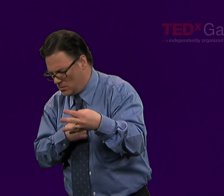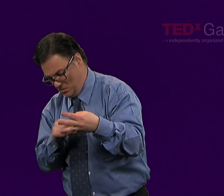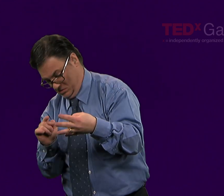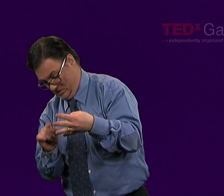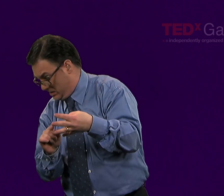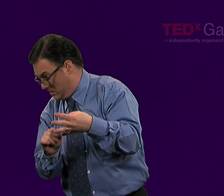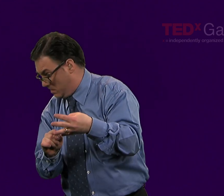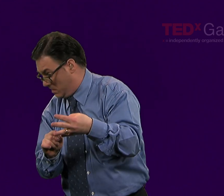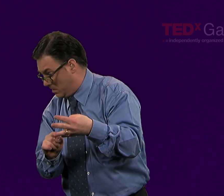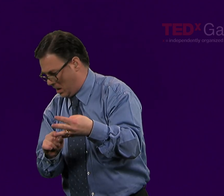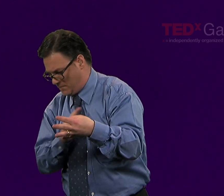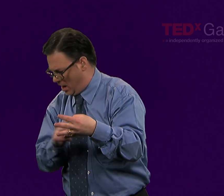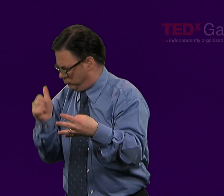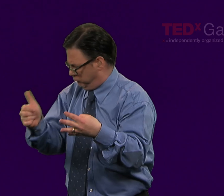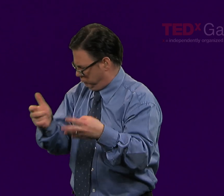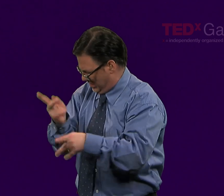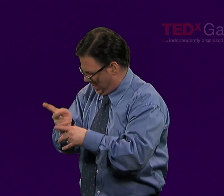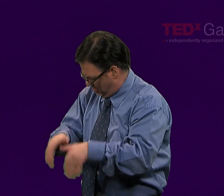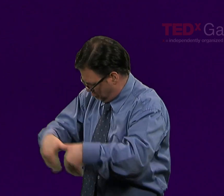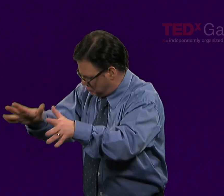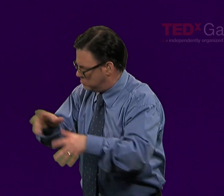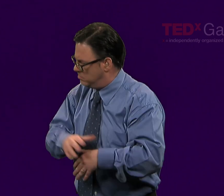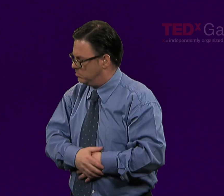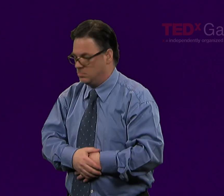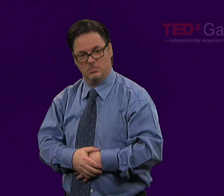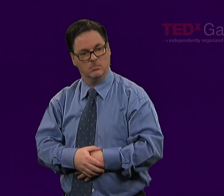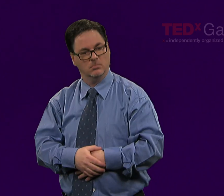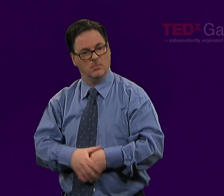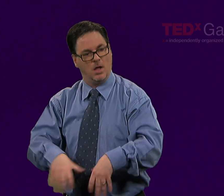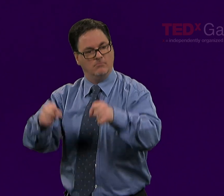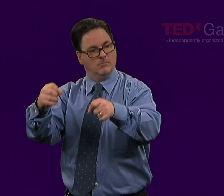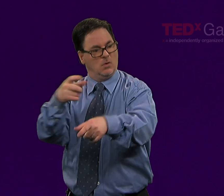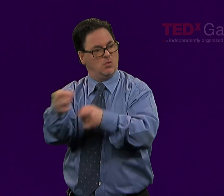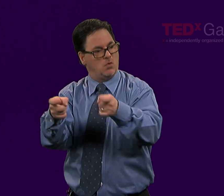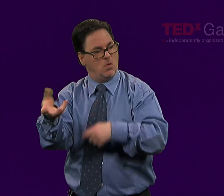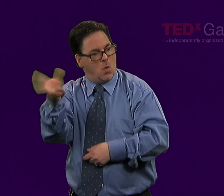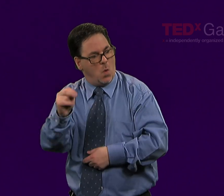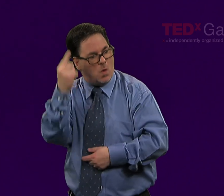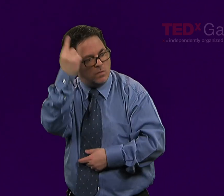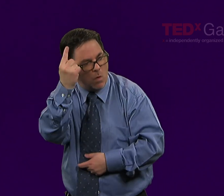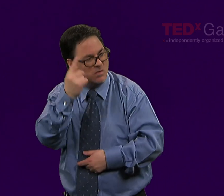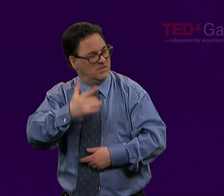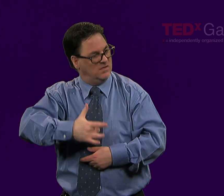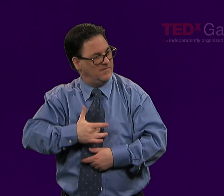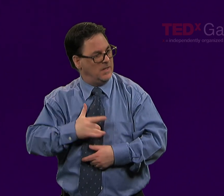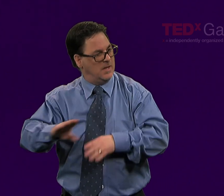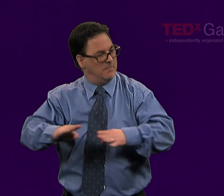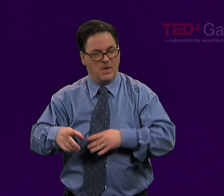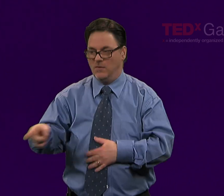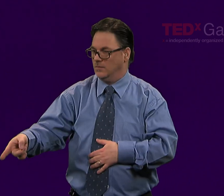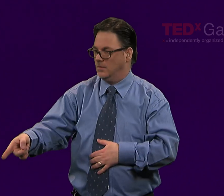they have taken control of their own thinking, feeling and behaviors. We've empowered them to do so